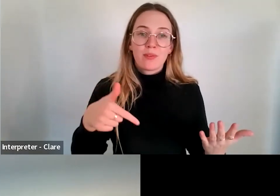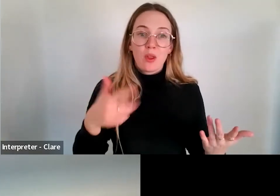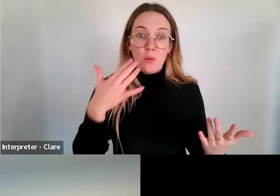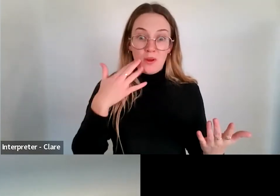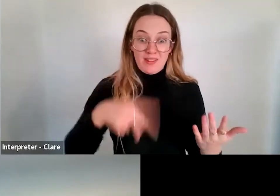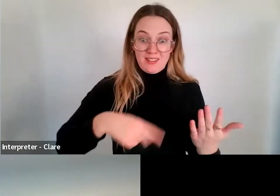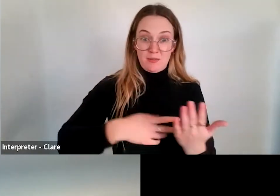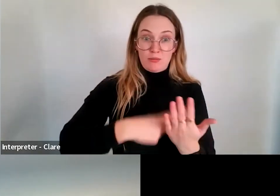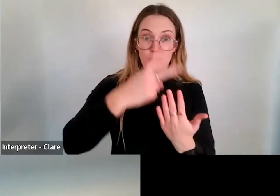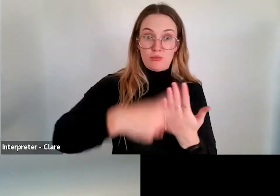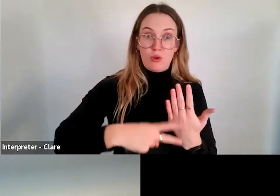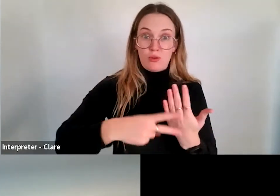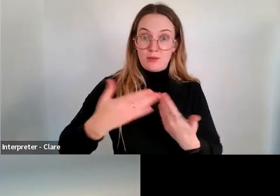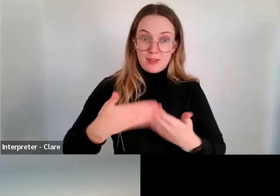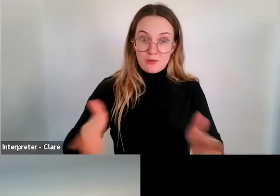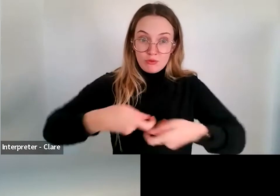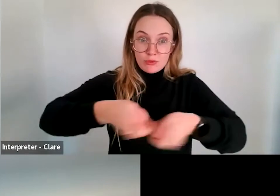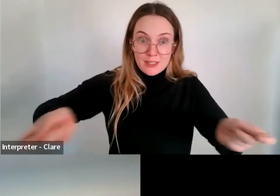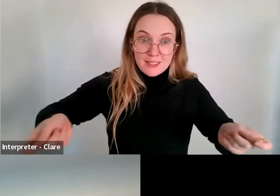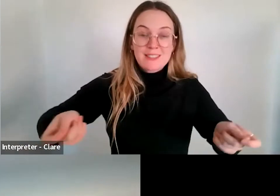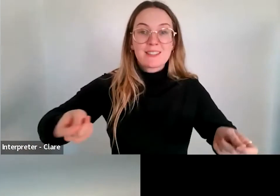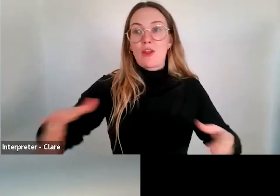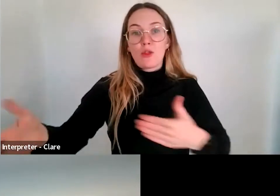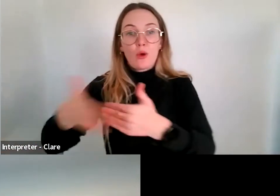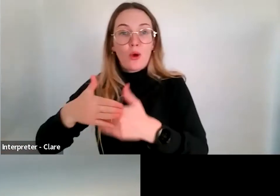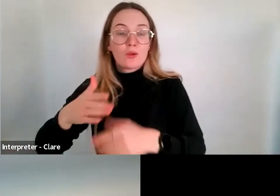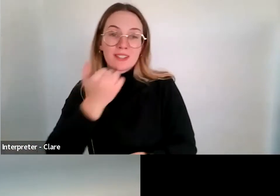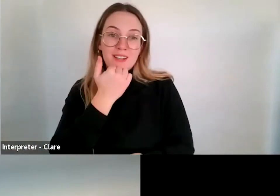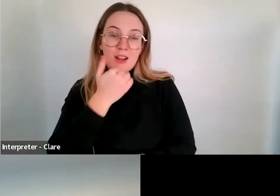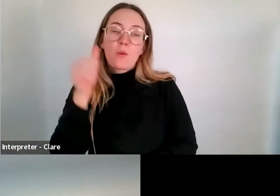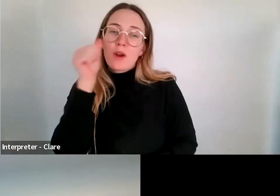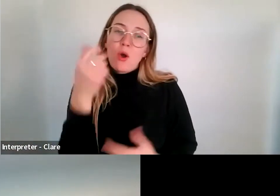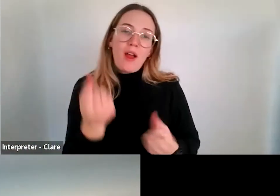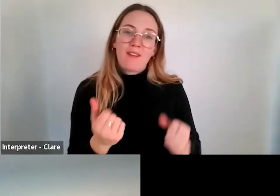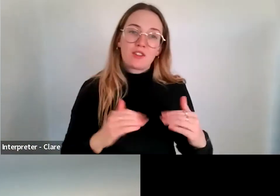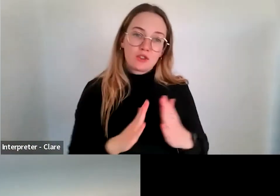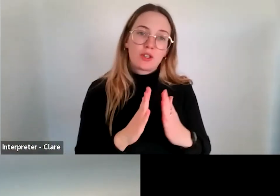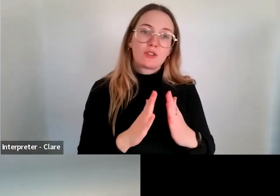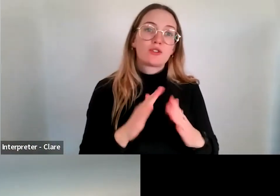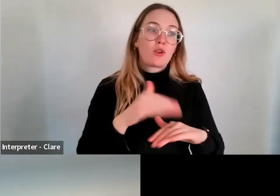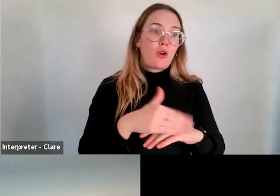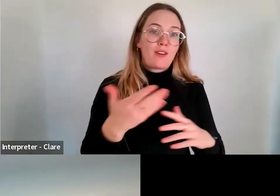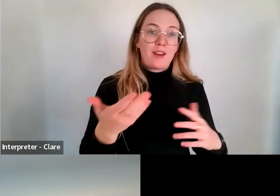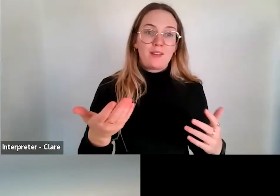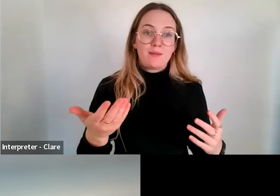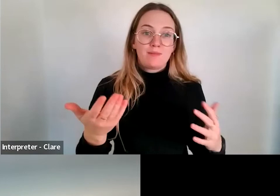into the public domain and when the closing date is. We know there are those challenges in Victoria around access to space.